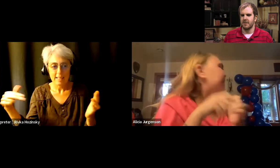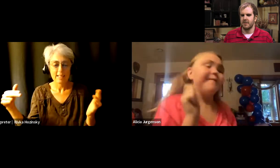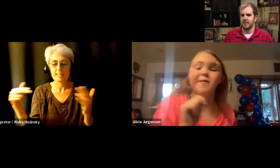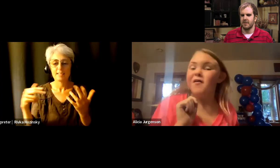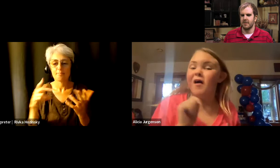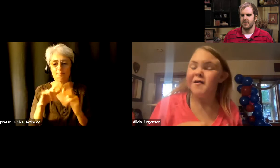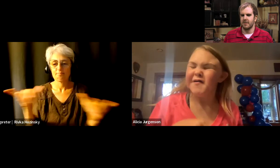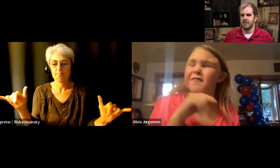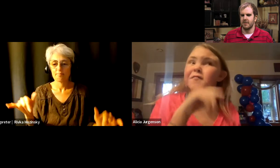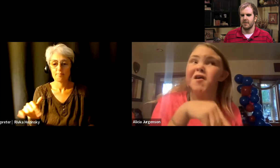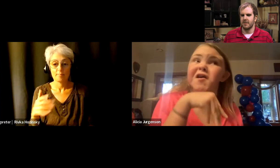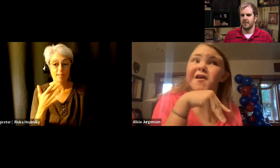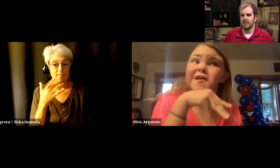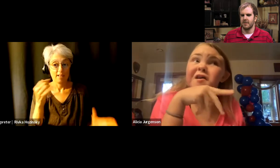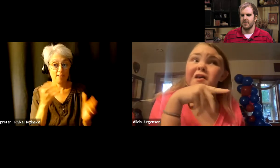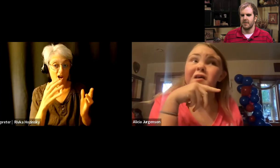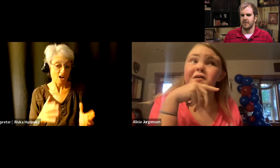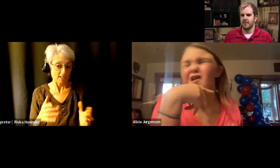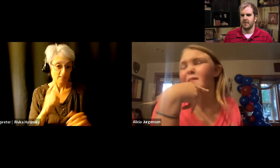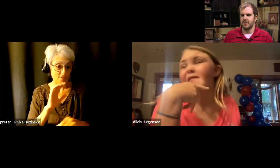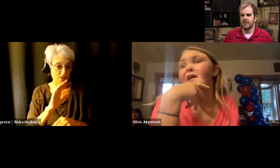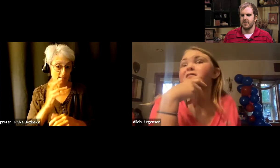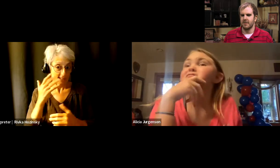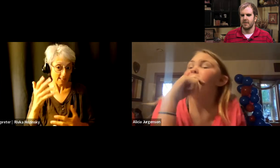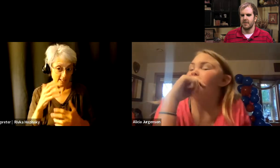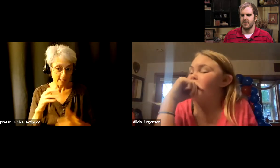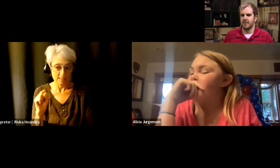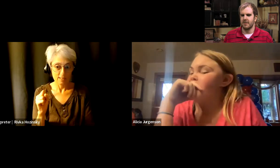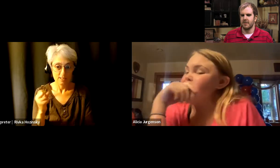Te Rina: My favorite artist from singing is Shawn Mendes.